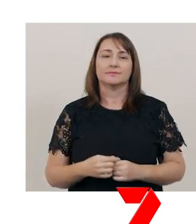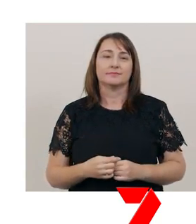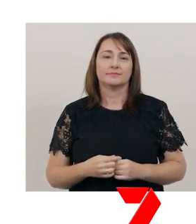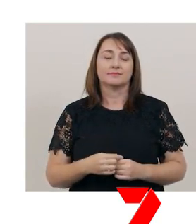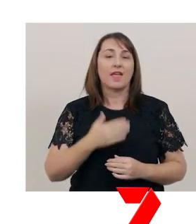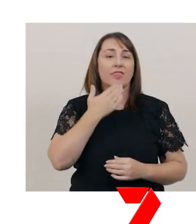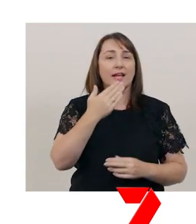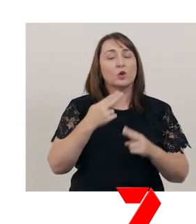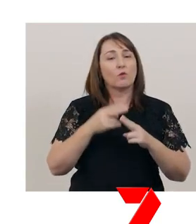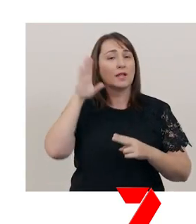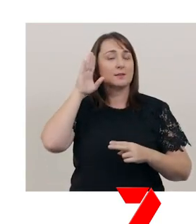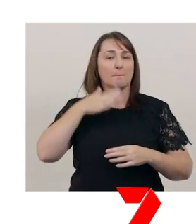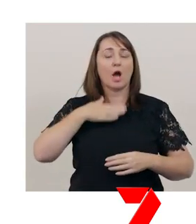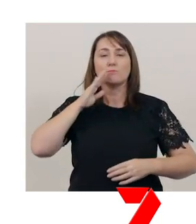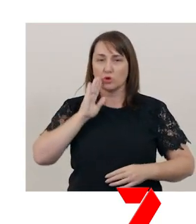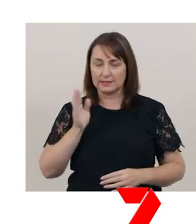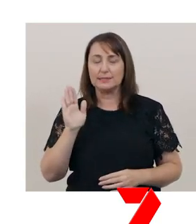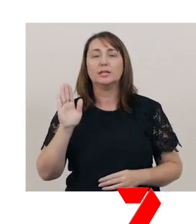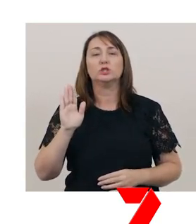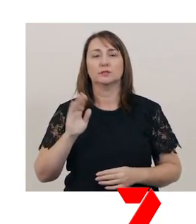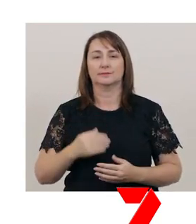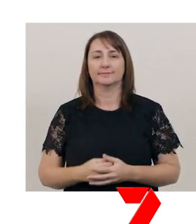"Thank you for listening to my presentation."